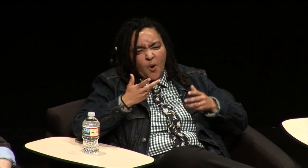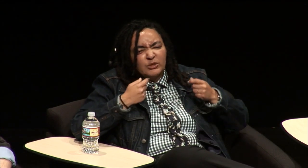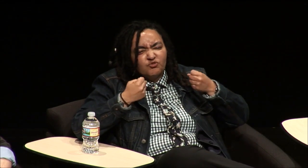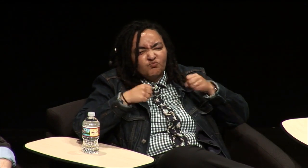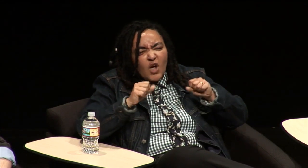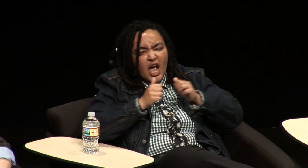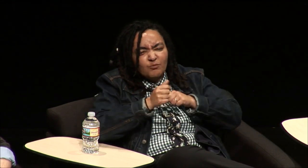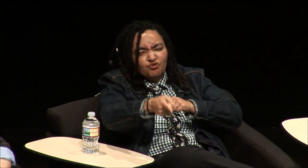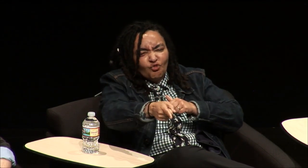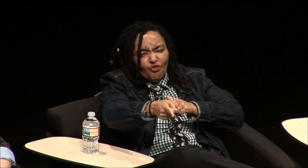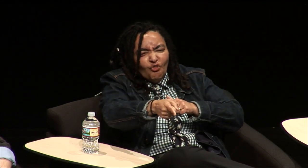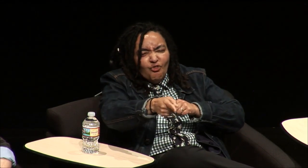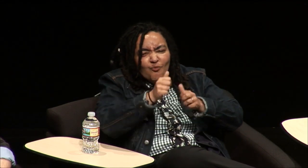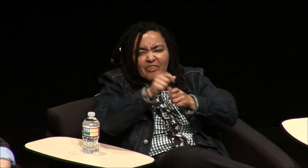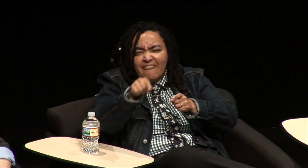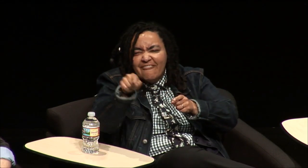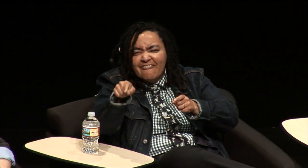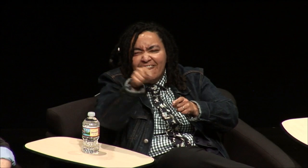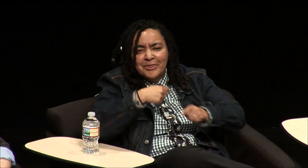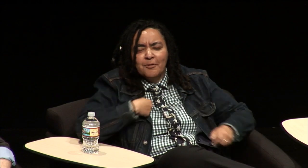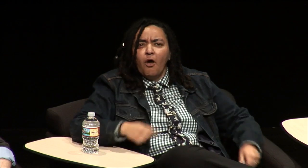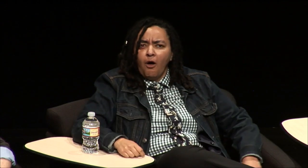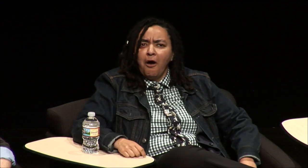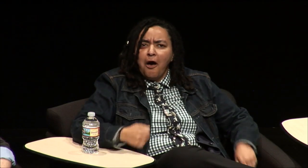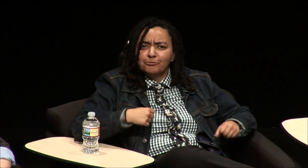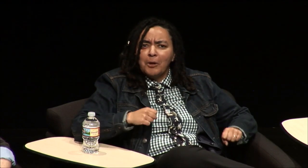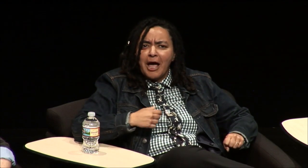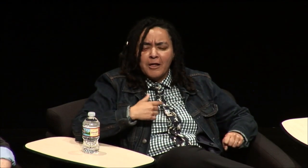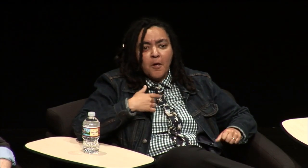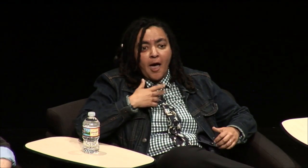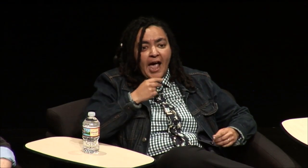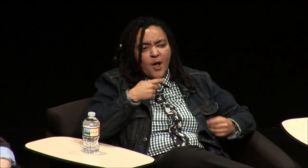first time they they actually said we want to try it with you and I thought